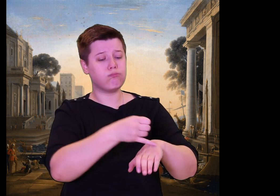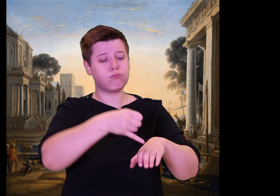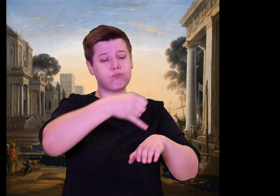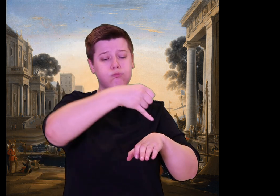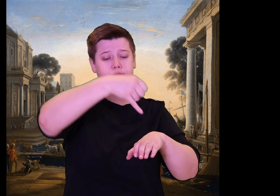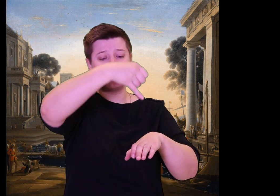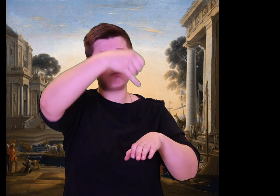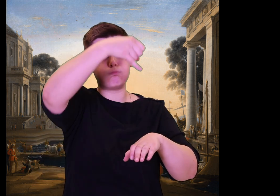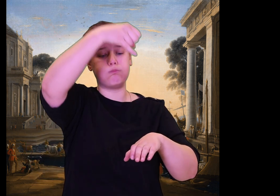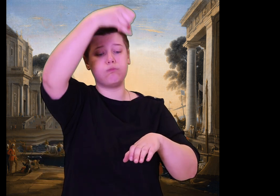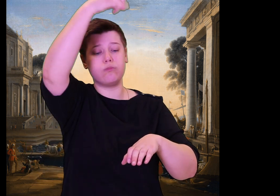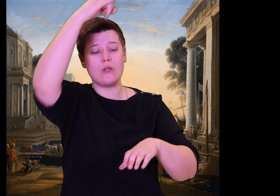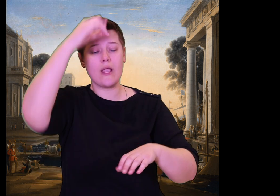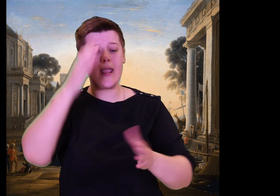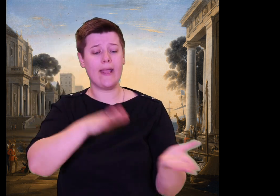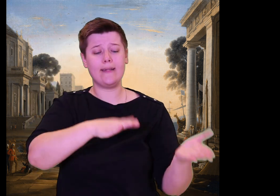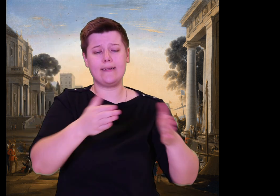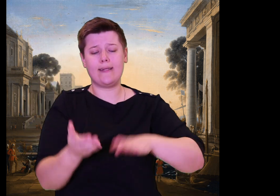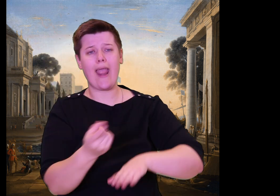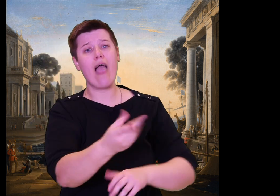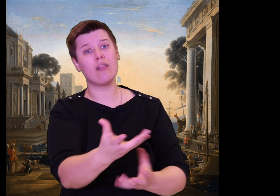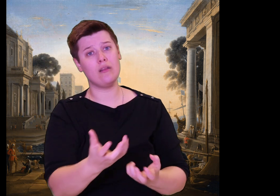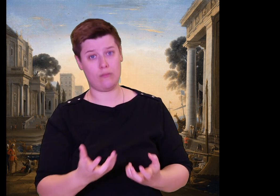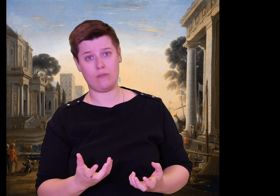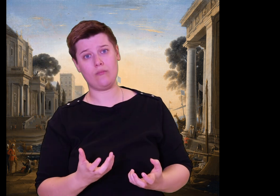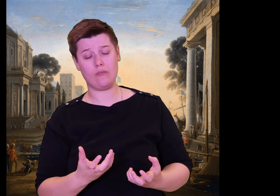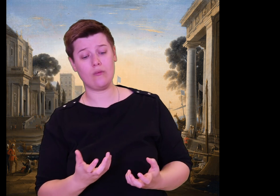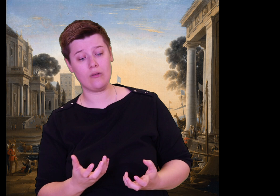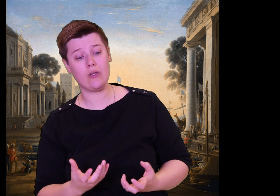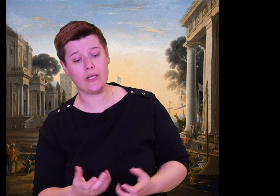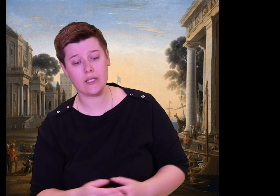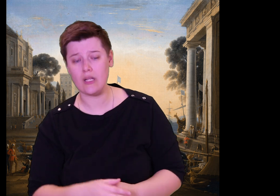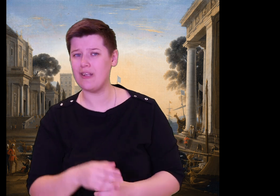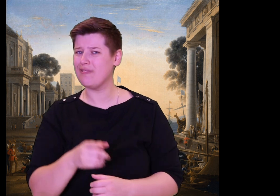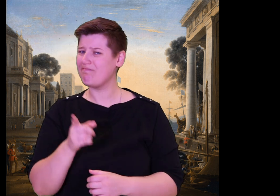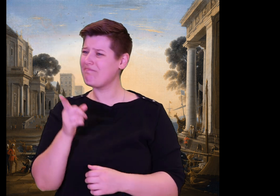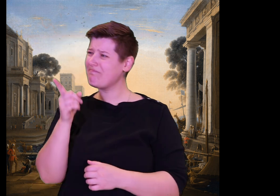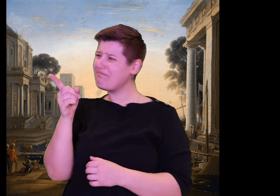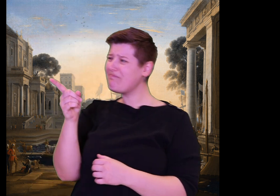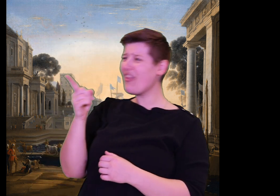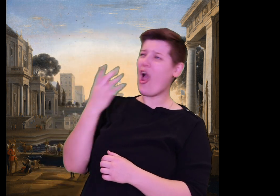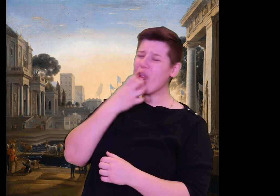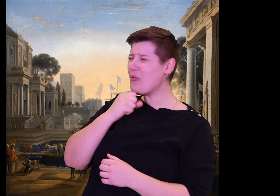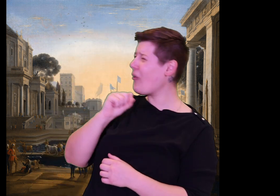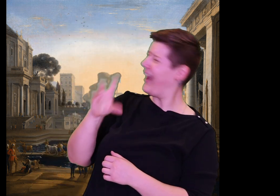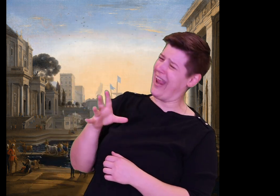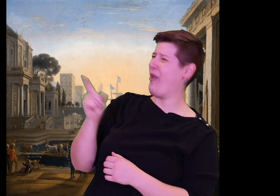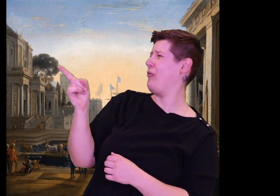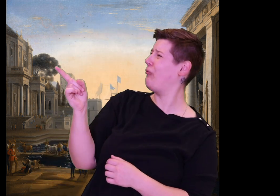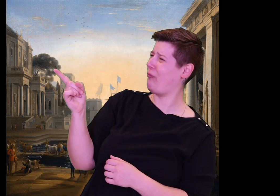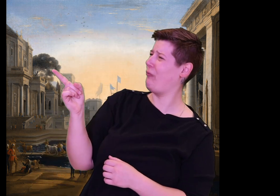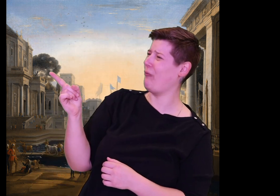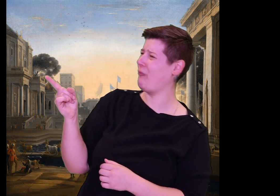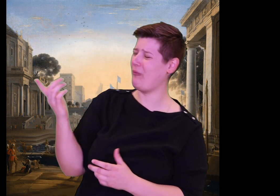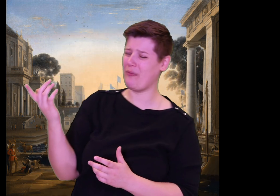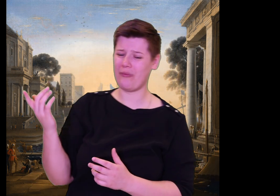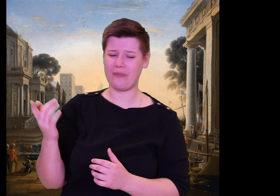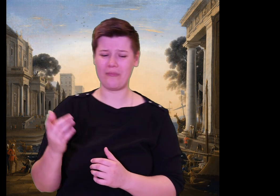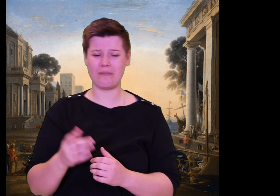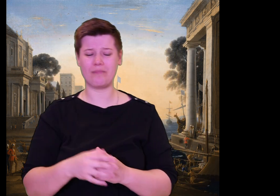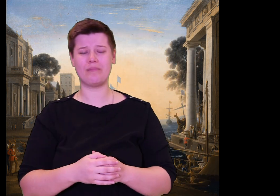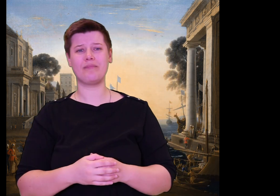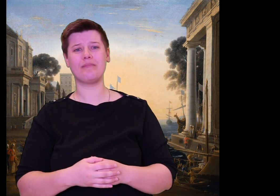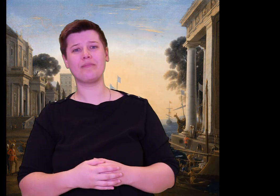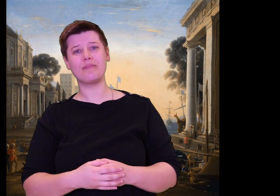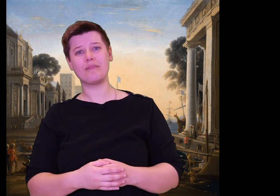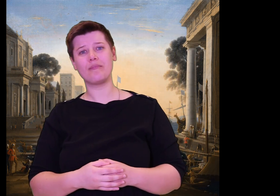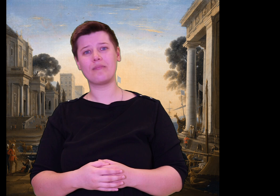Come then, we must plan: How can he get back home?